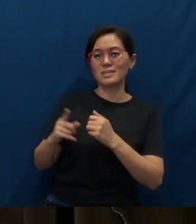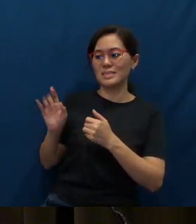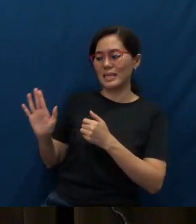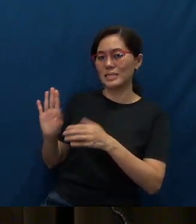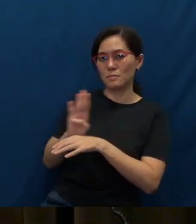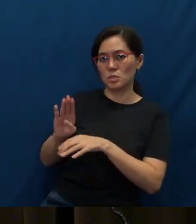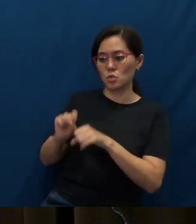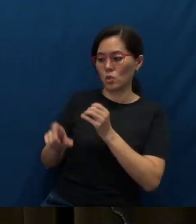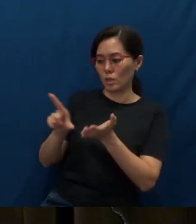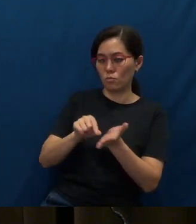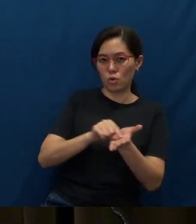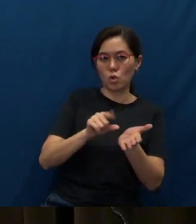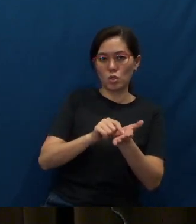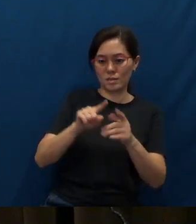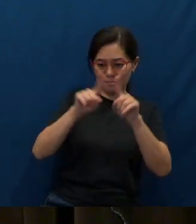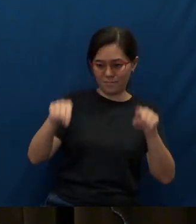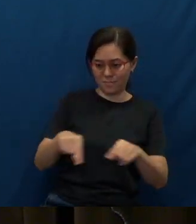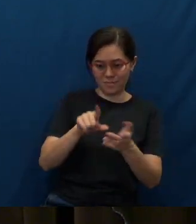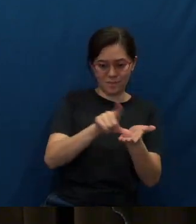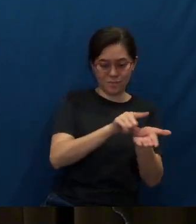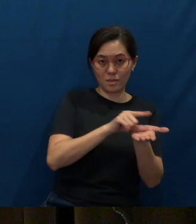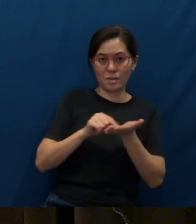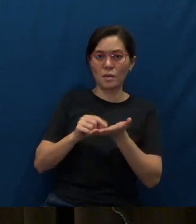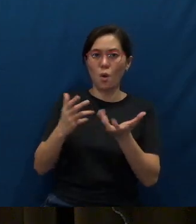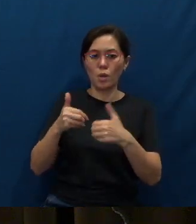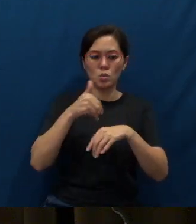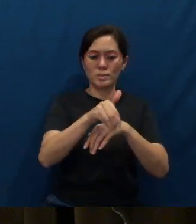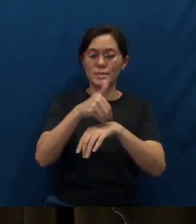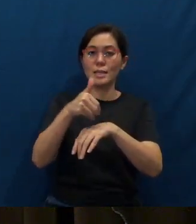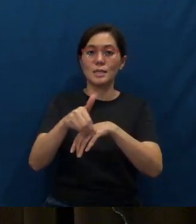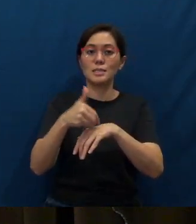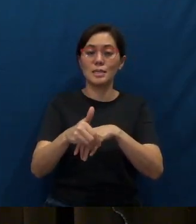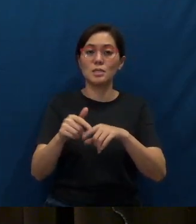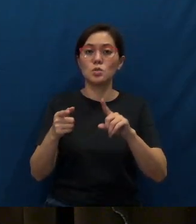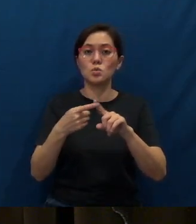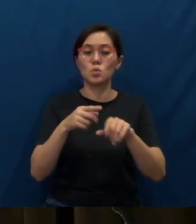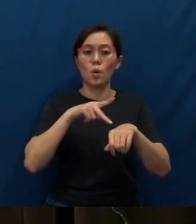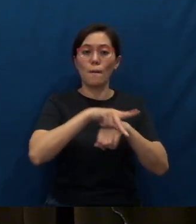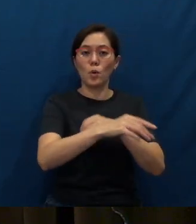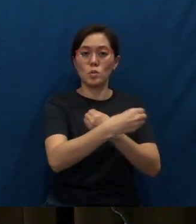so he printed some flyers, and wanted to send them through the post office system.